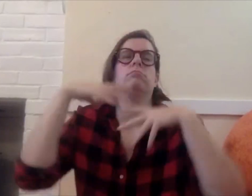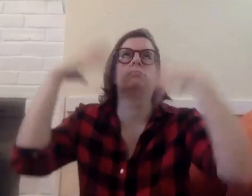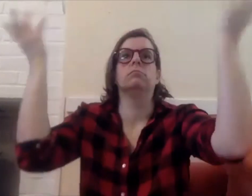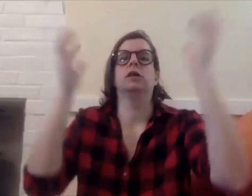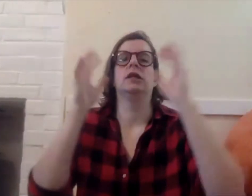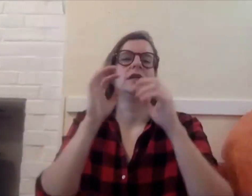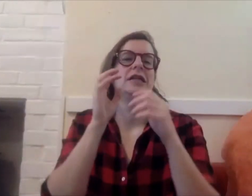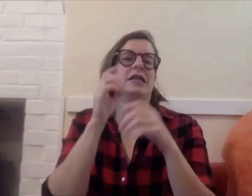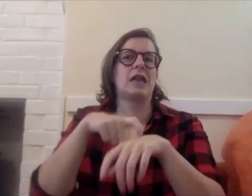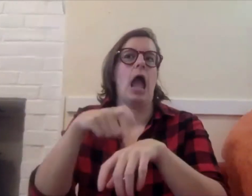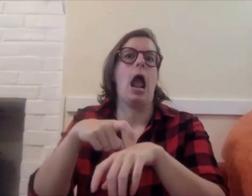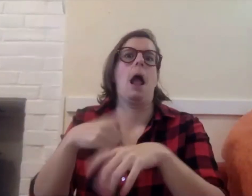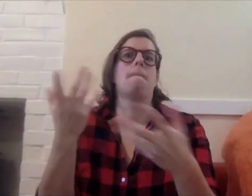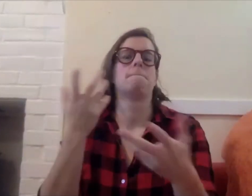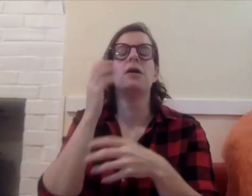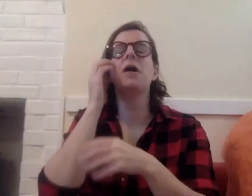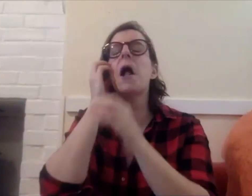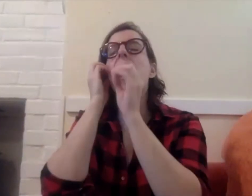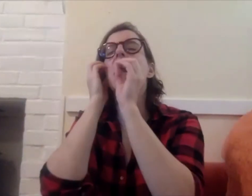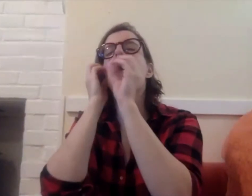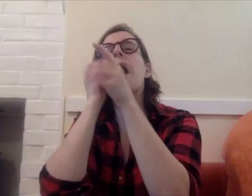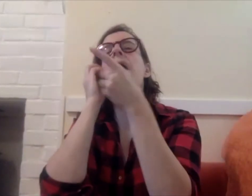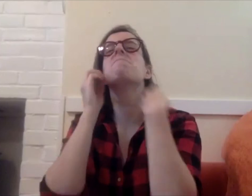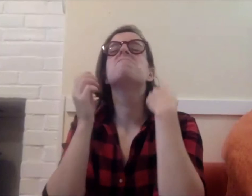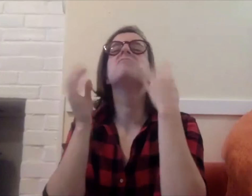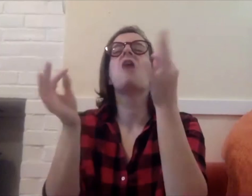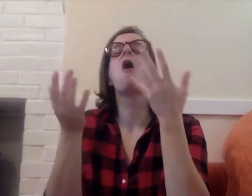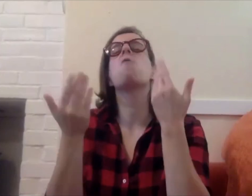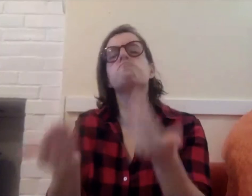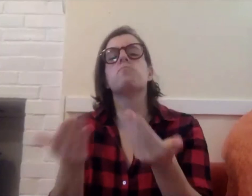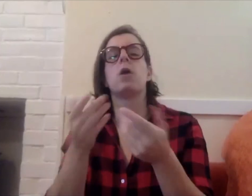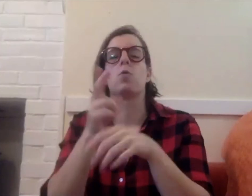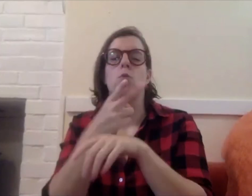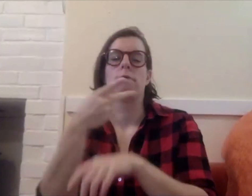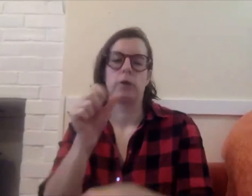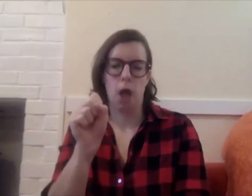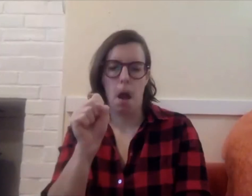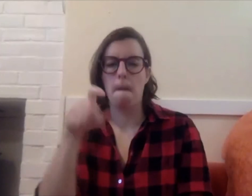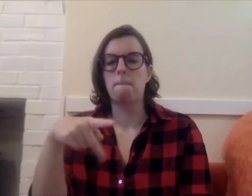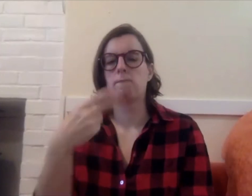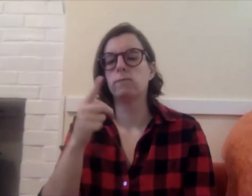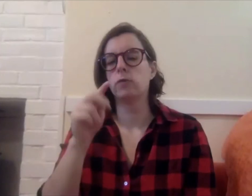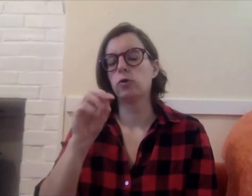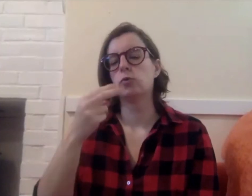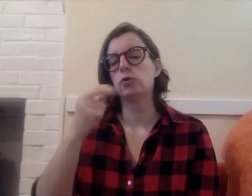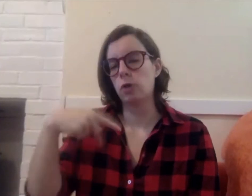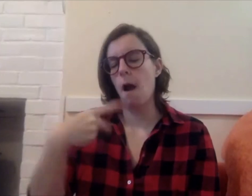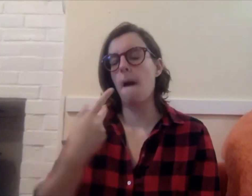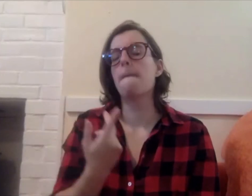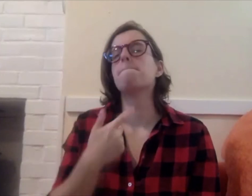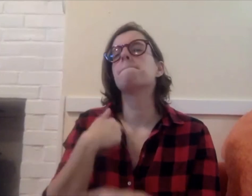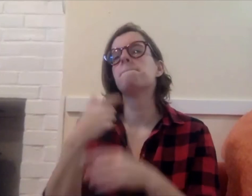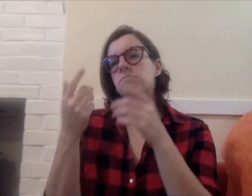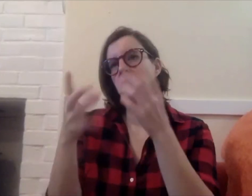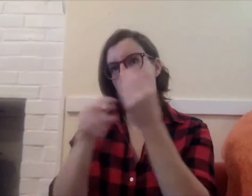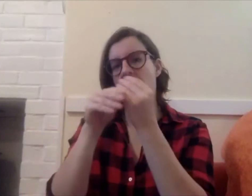and it also depicted the passing of time so using Photoshop,